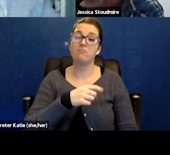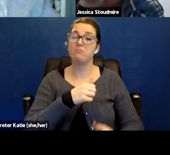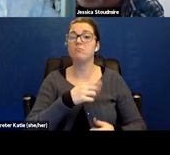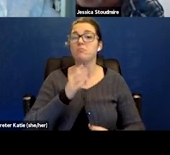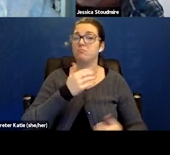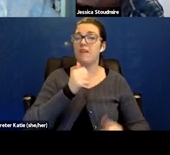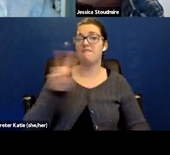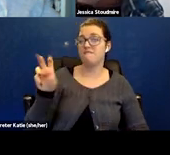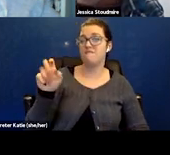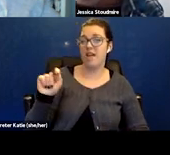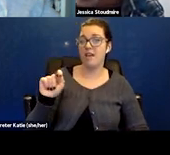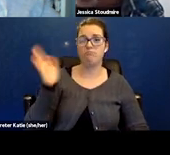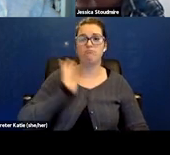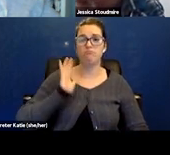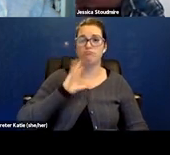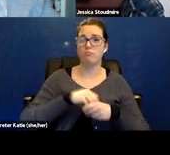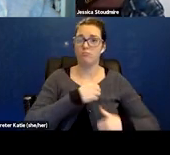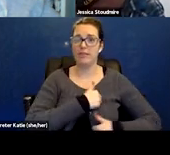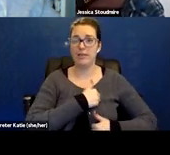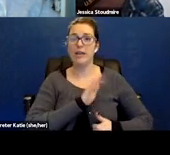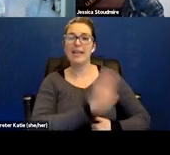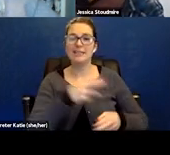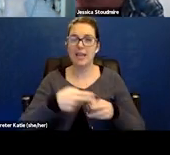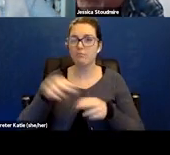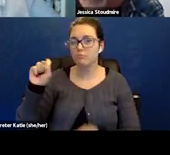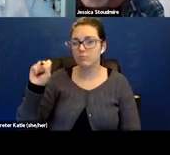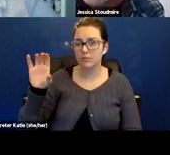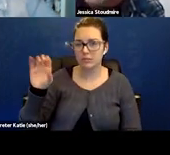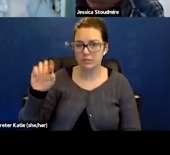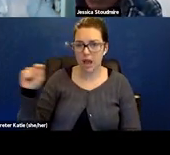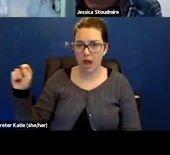So I received a referral for him just two months ago.